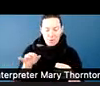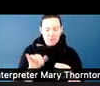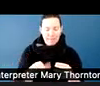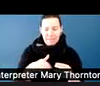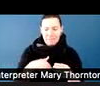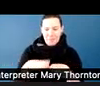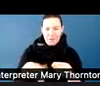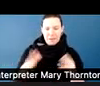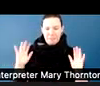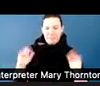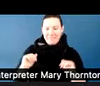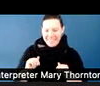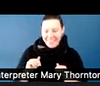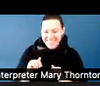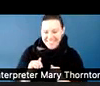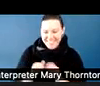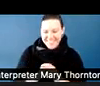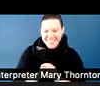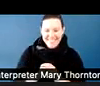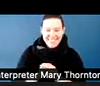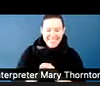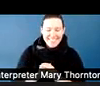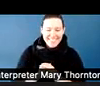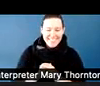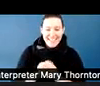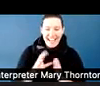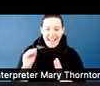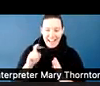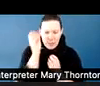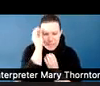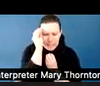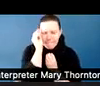And then having to really focus and think about the words--